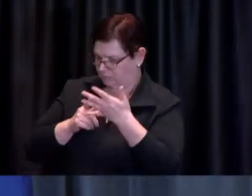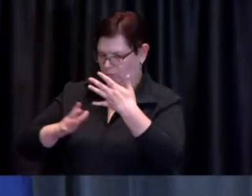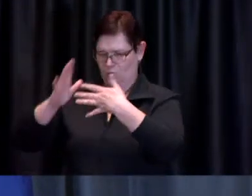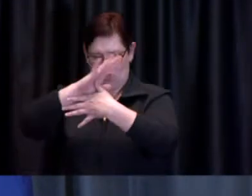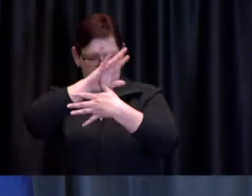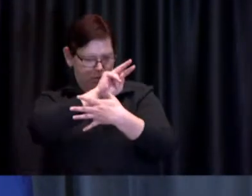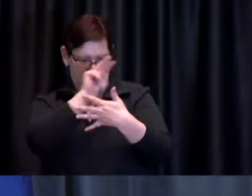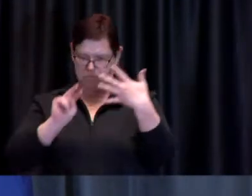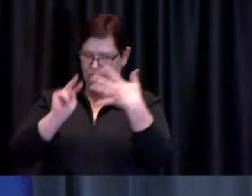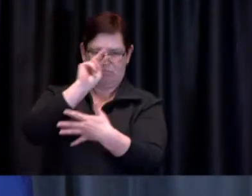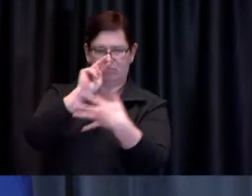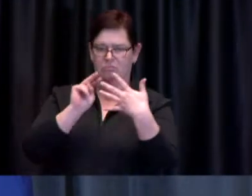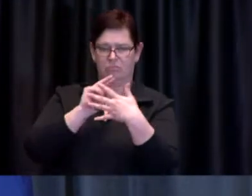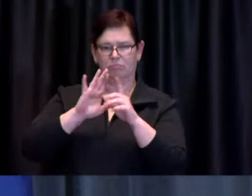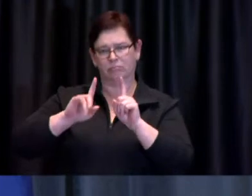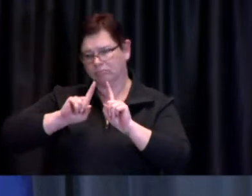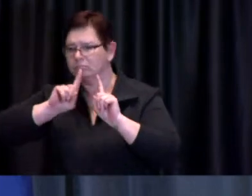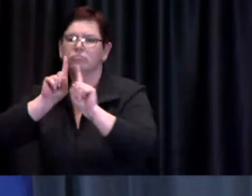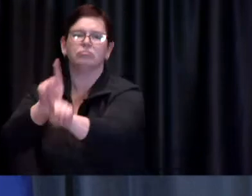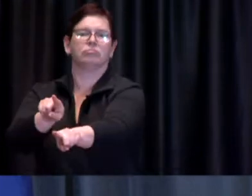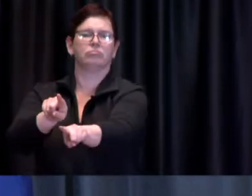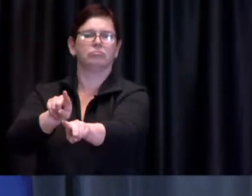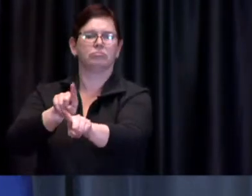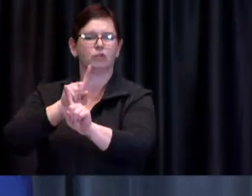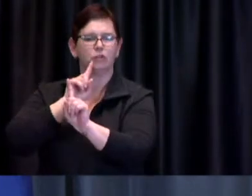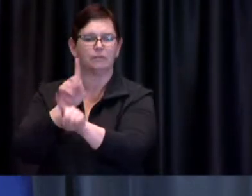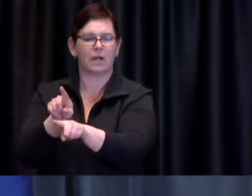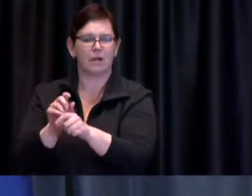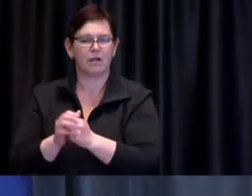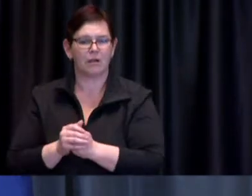basis of the the highest risk complaints first.